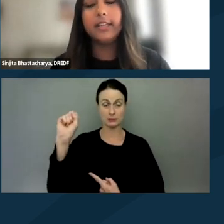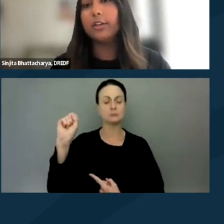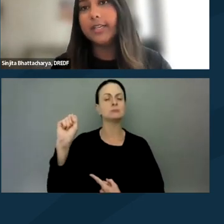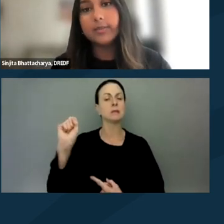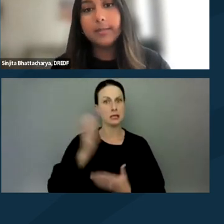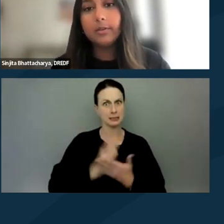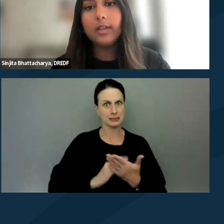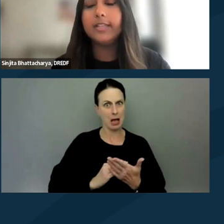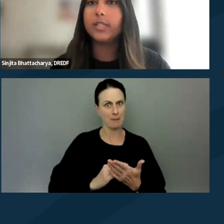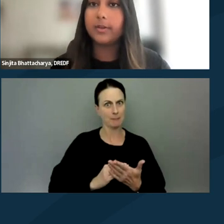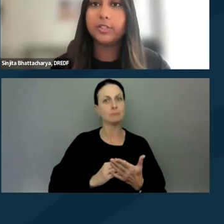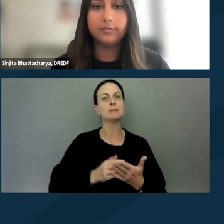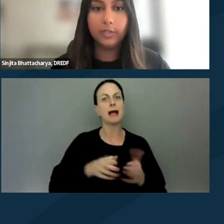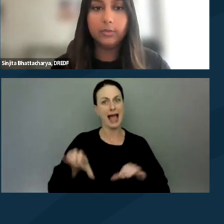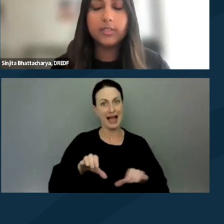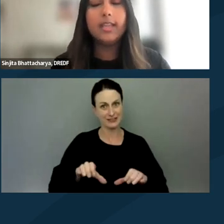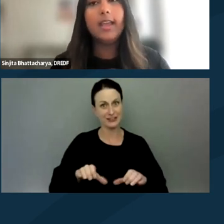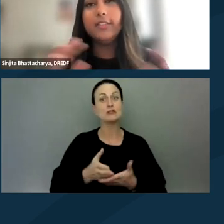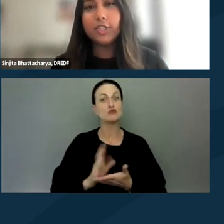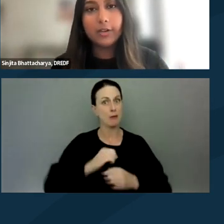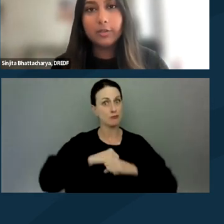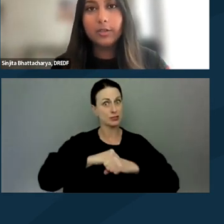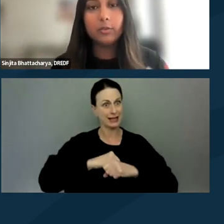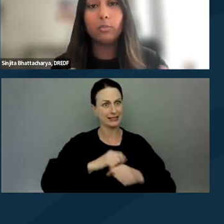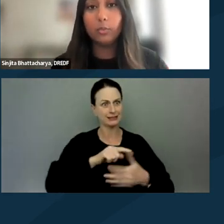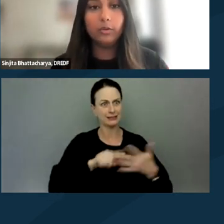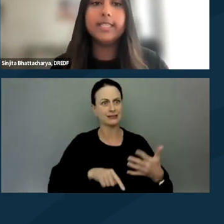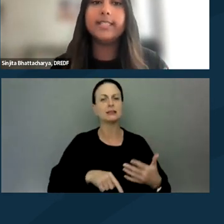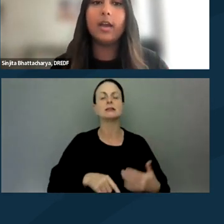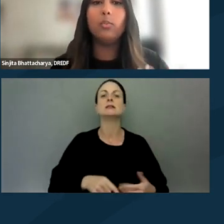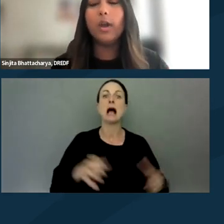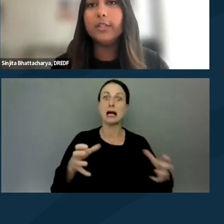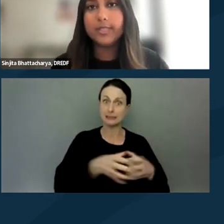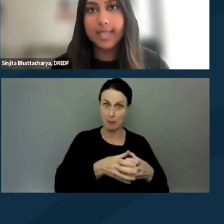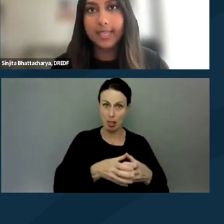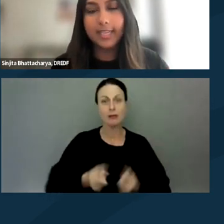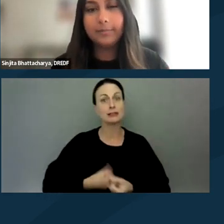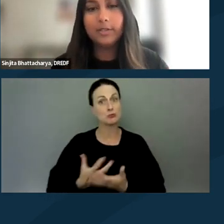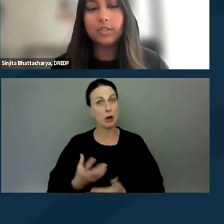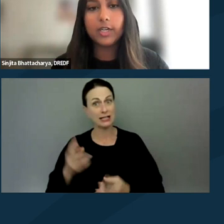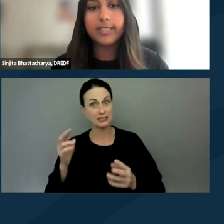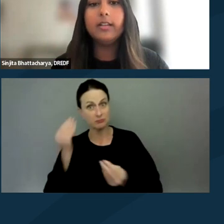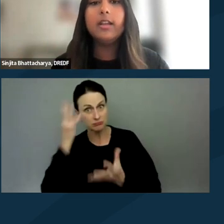like your right to assemble and to express your views. And the general rule is that what you say can't be restricted,